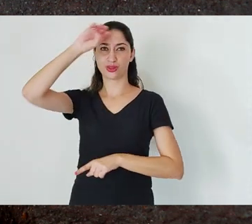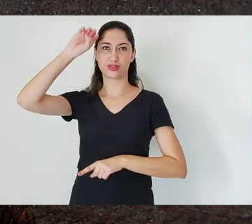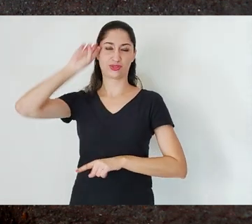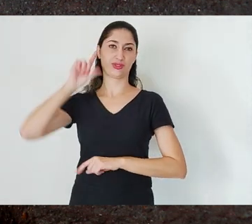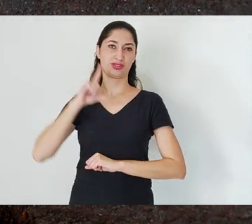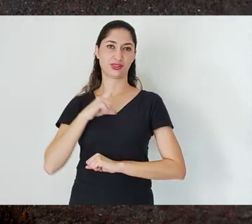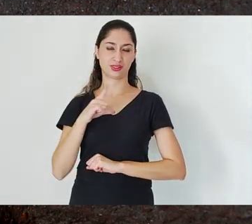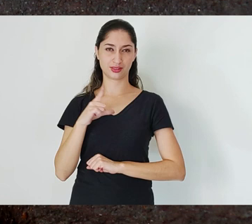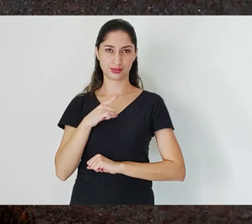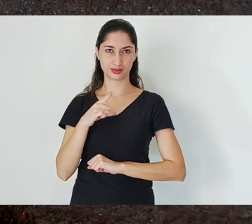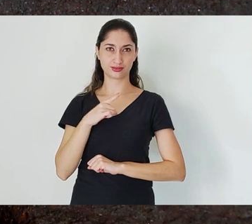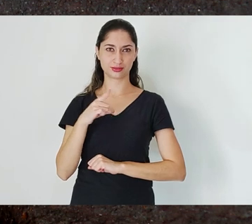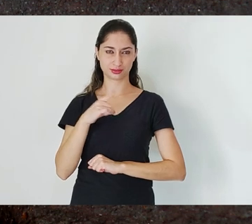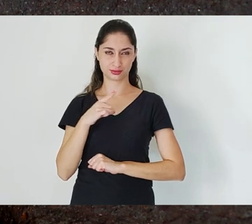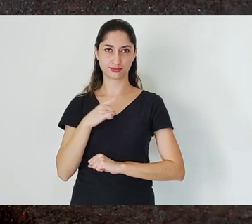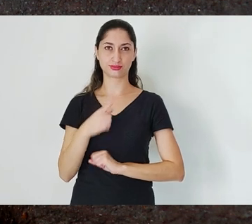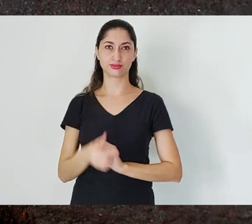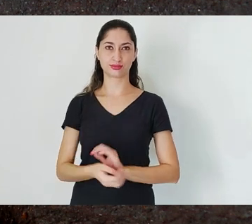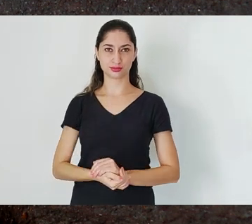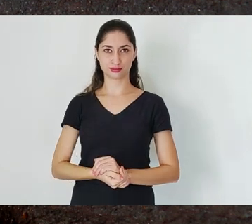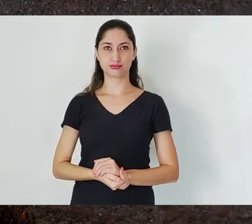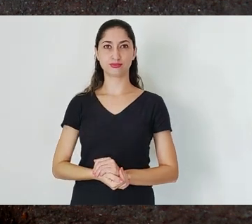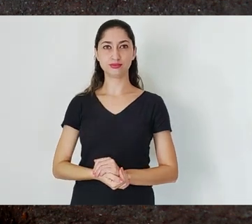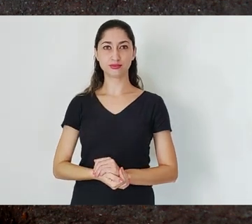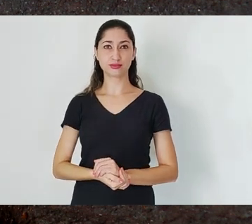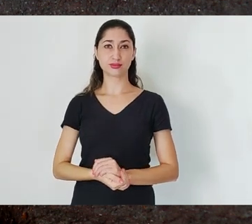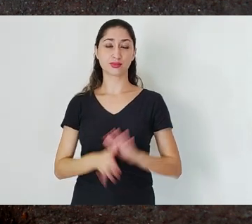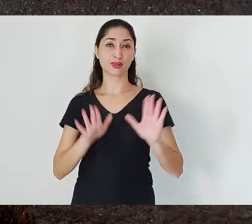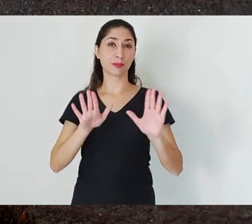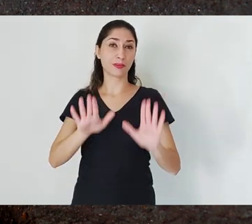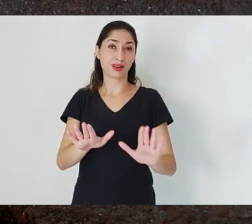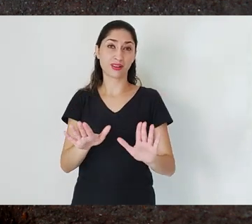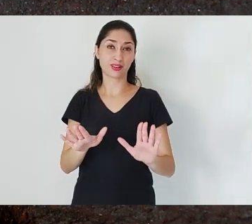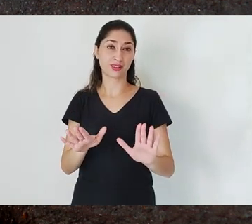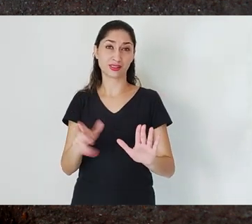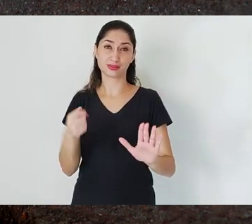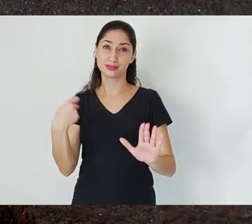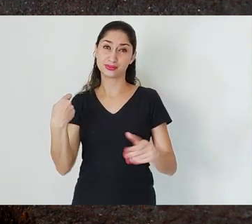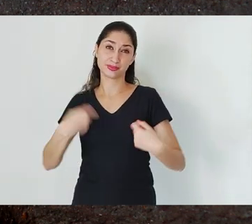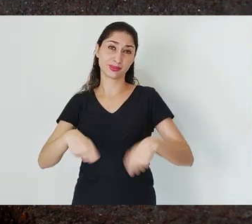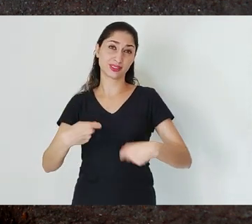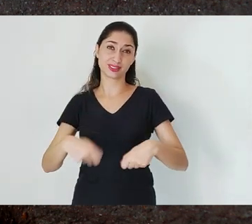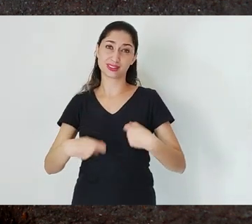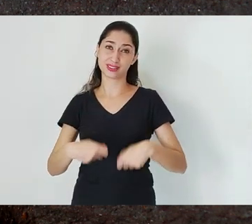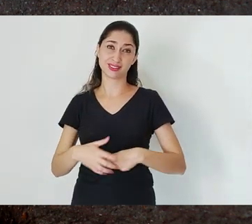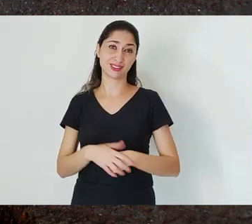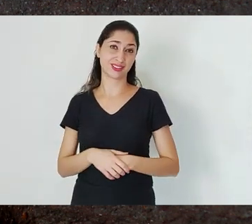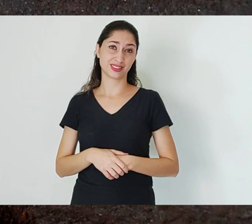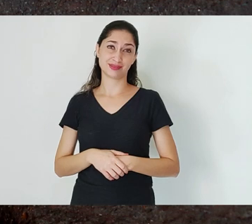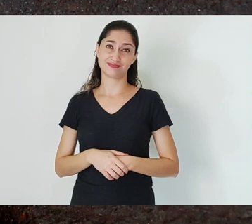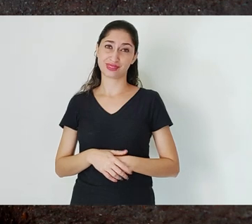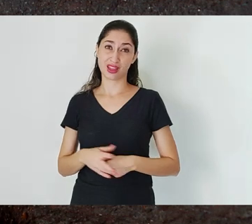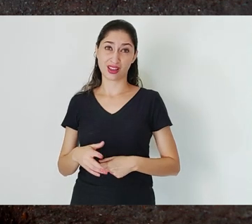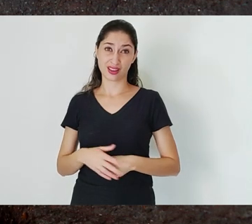more ethical process. But that also means changing our values.